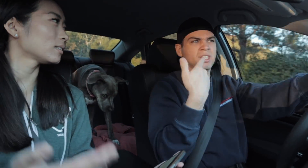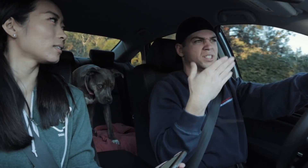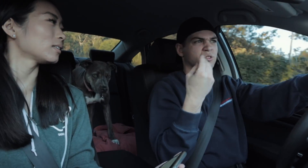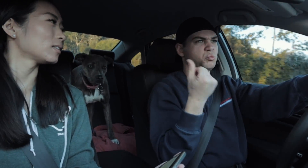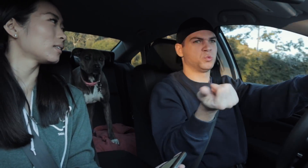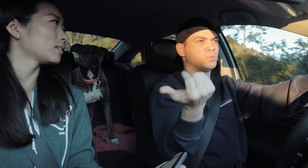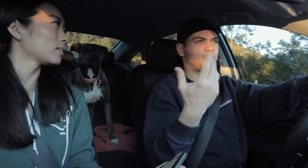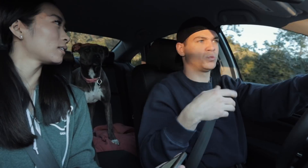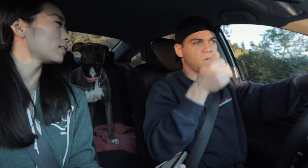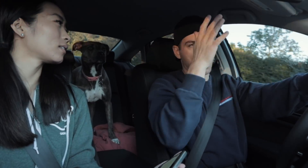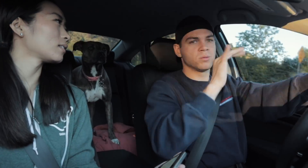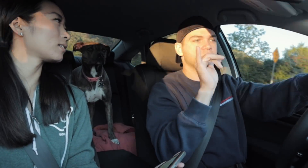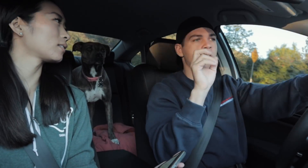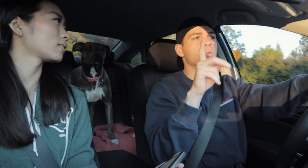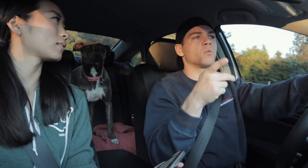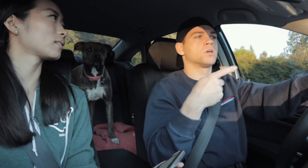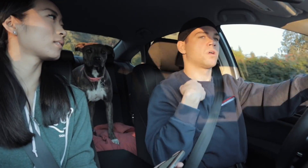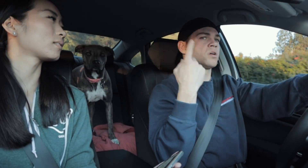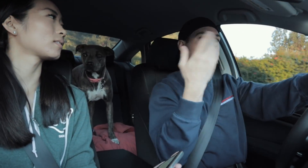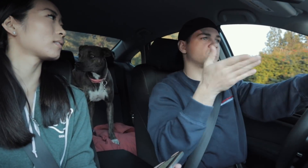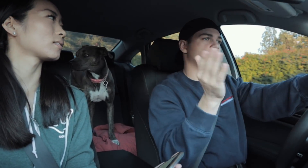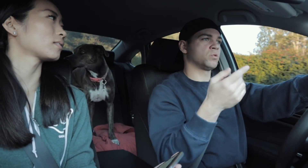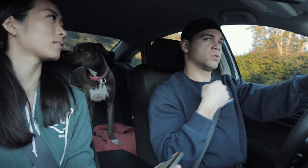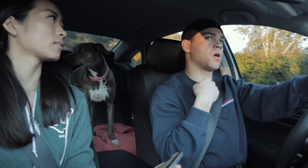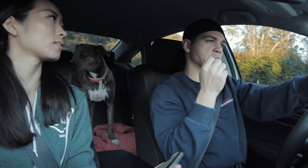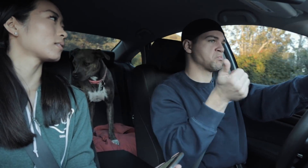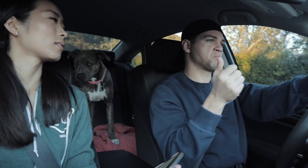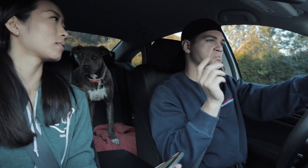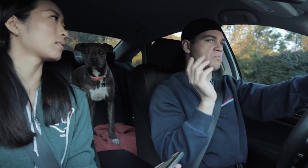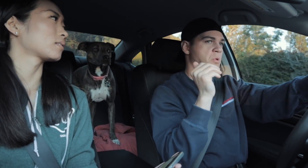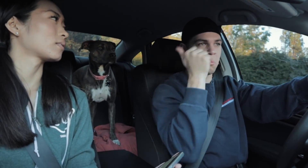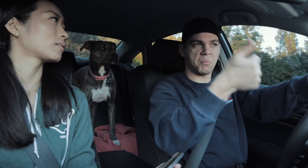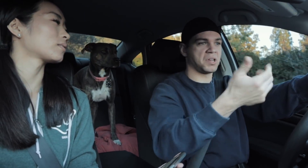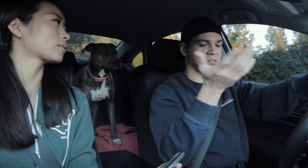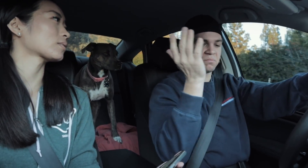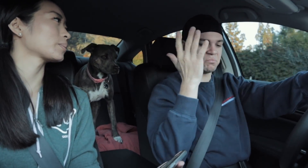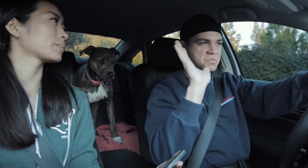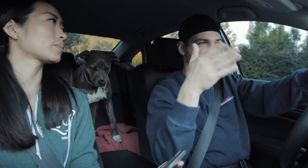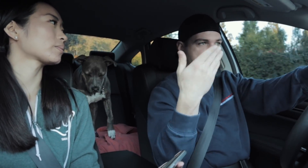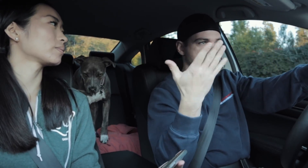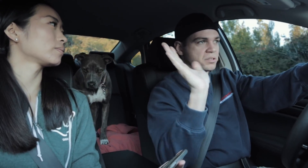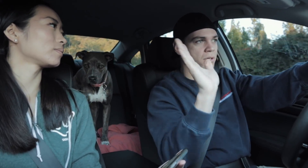R: It was really easy. Smooth. The guy was like ok I'll do that. I gave him a thumbs up and then I passed and that was it